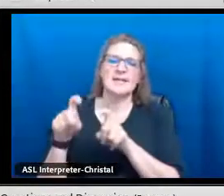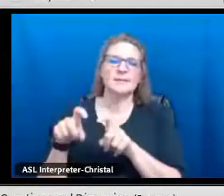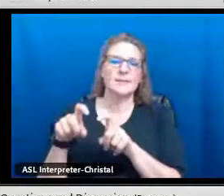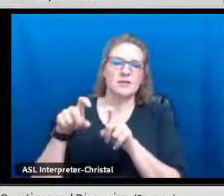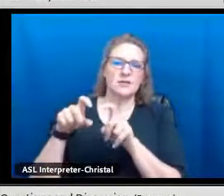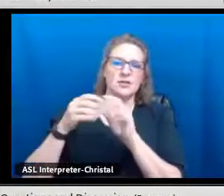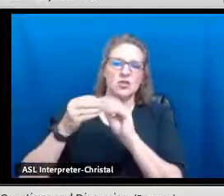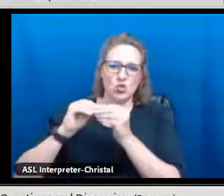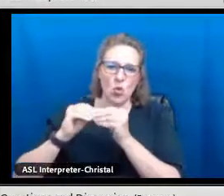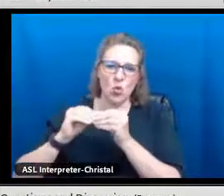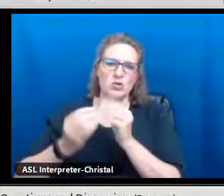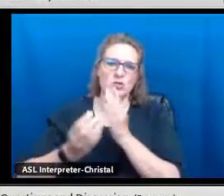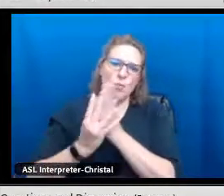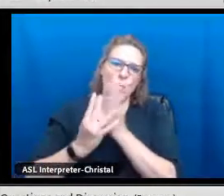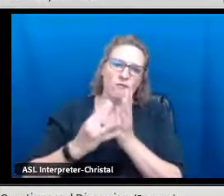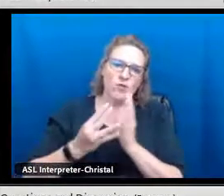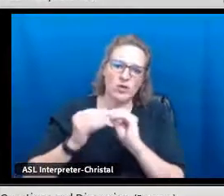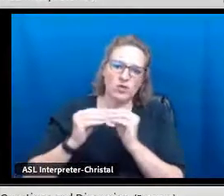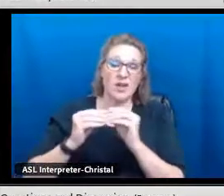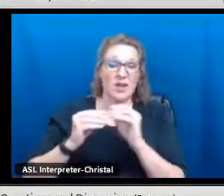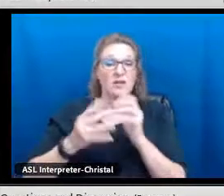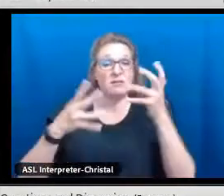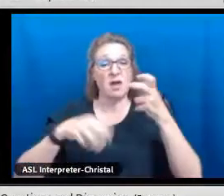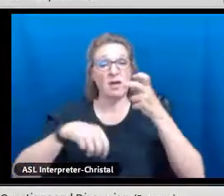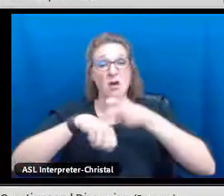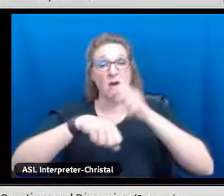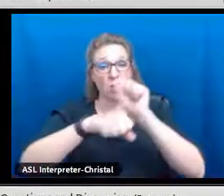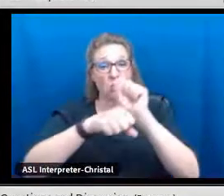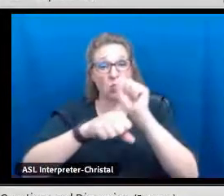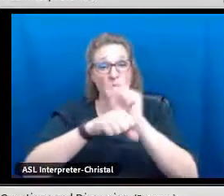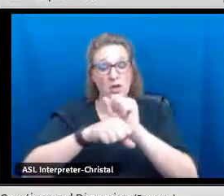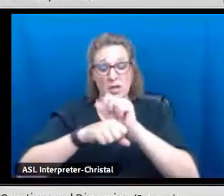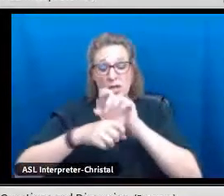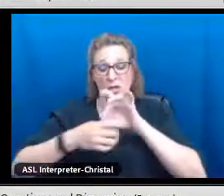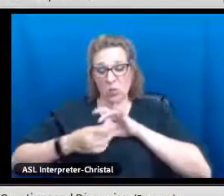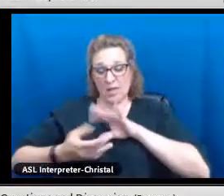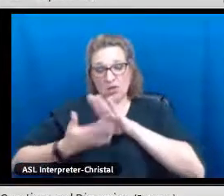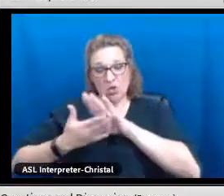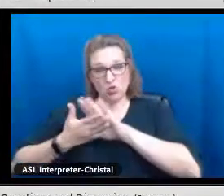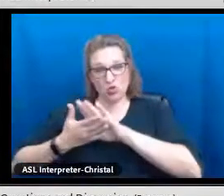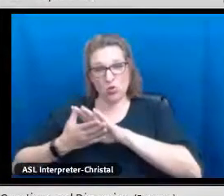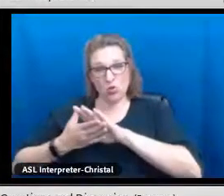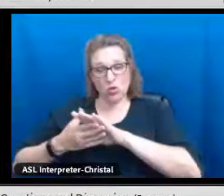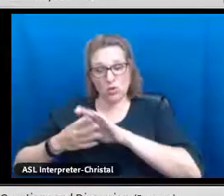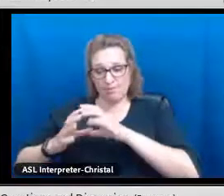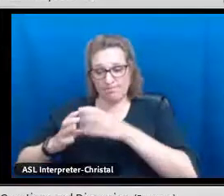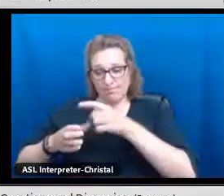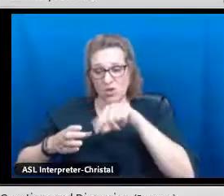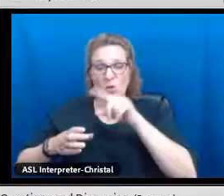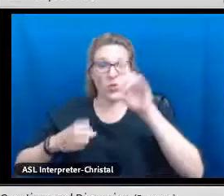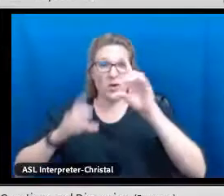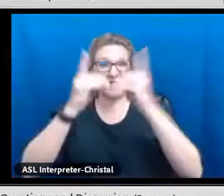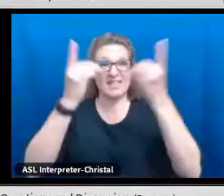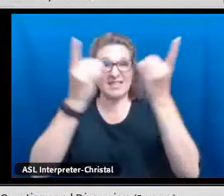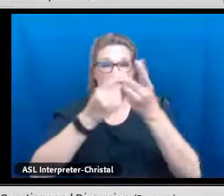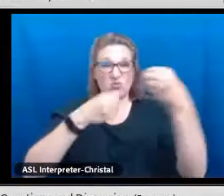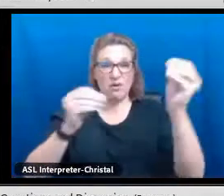district office, because there are a lot of transcripts that need to be verified, assessment scores, portfolio scores.